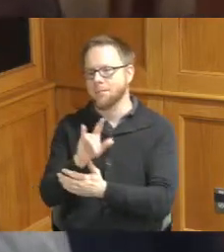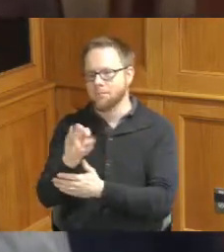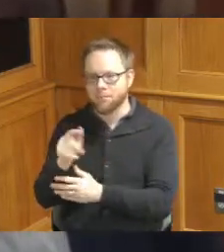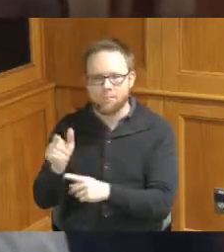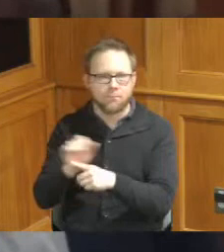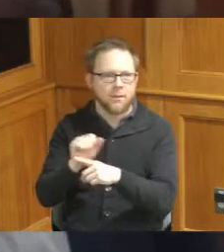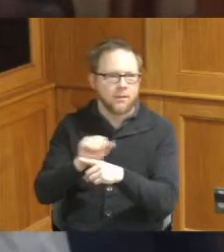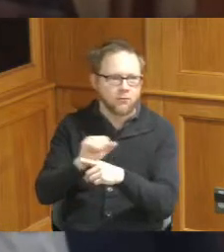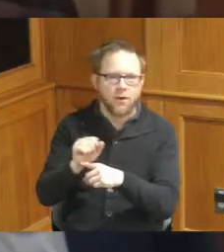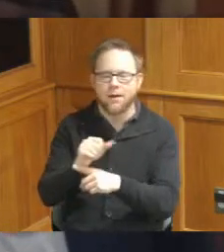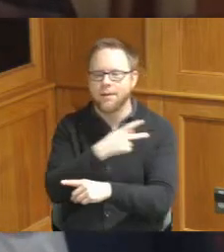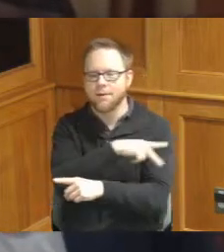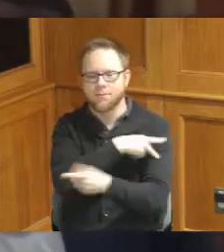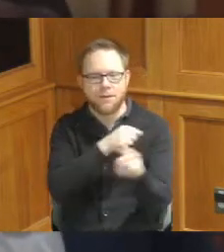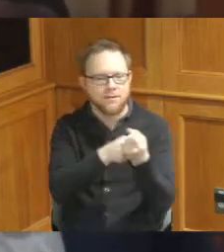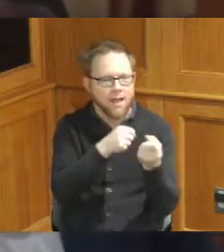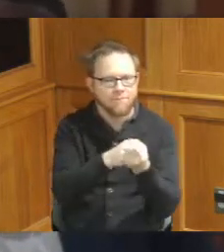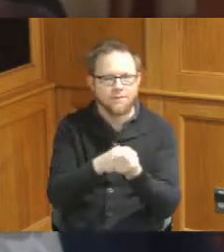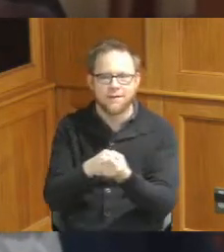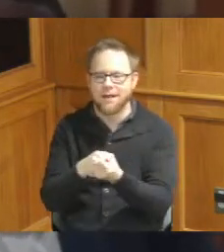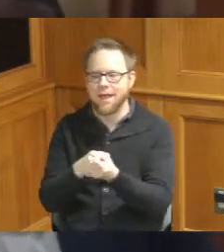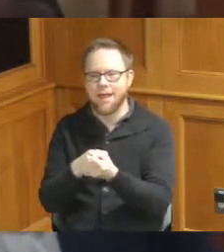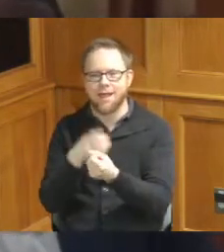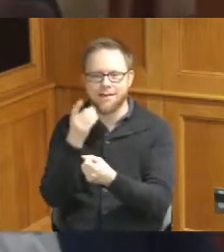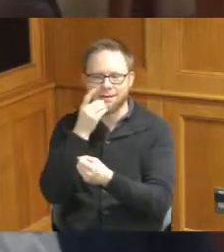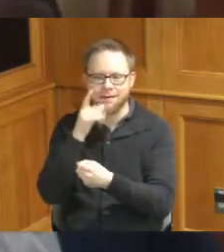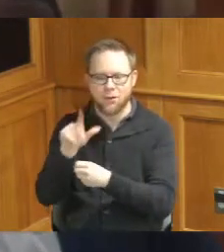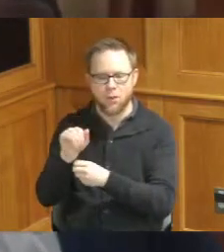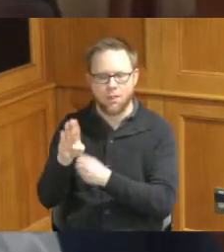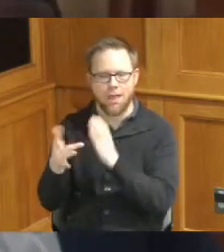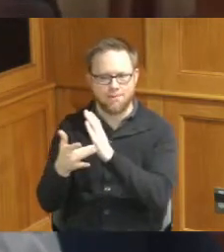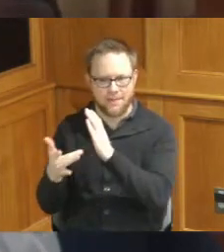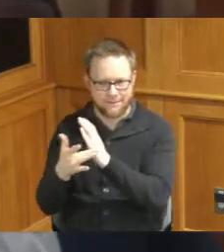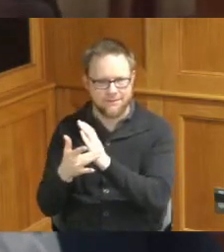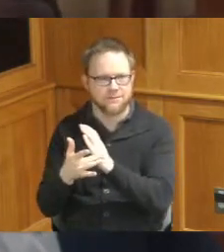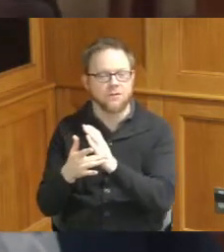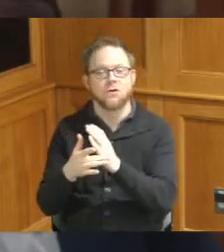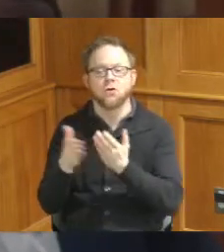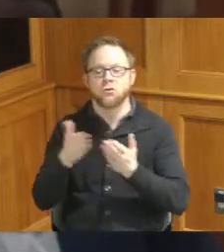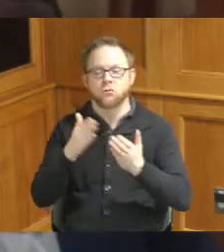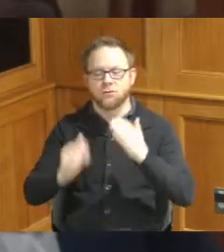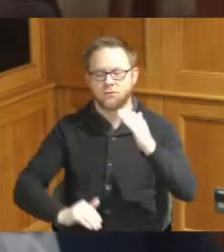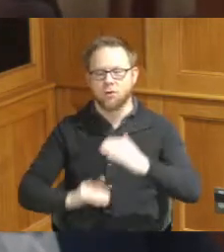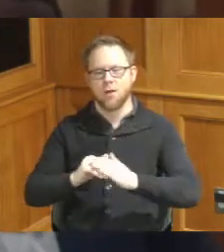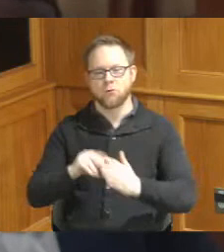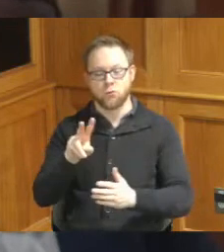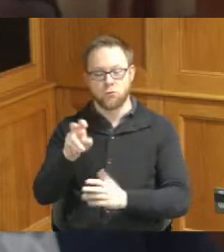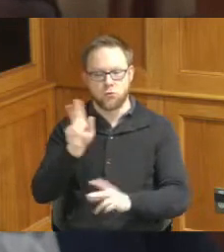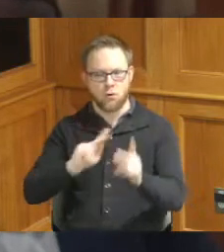dental lab techniques so their goal is to provide services for up to 200 low-income residents and of